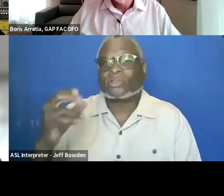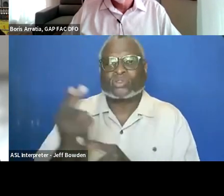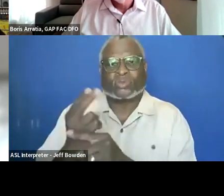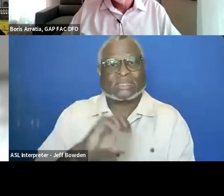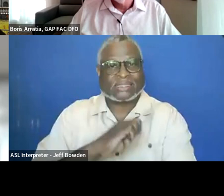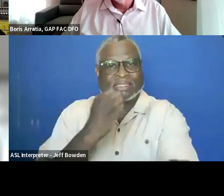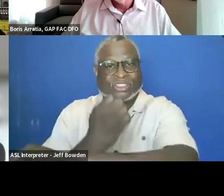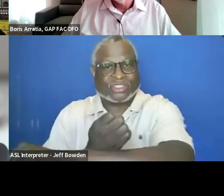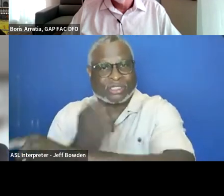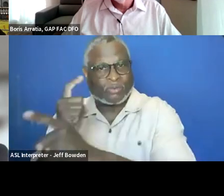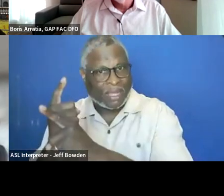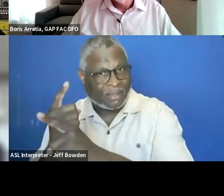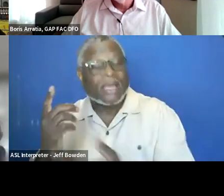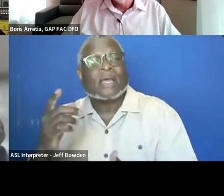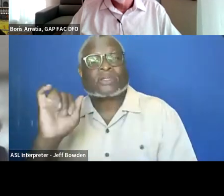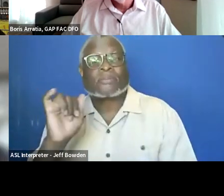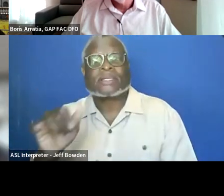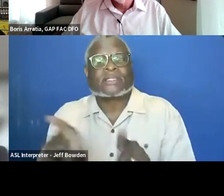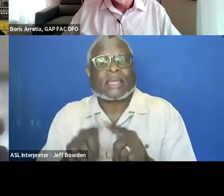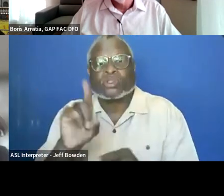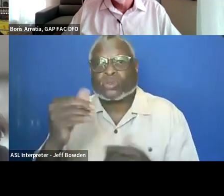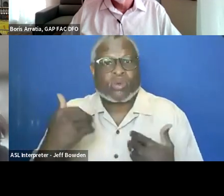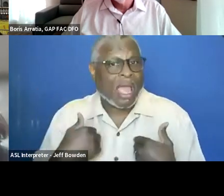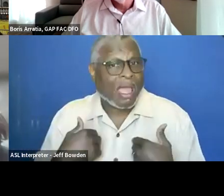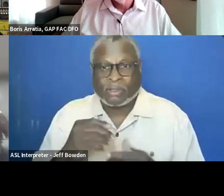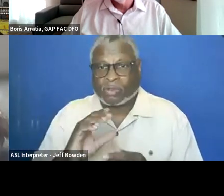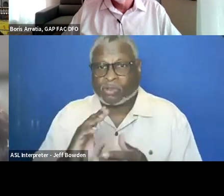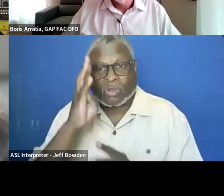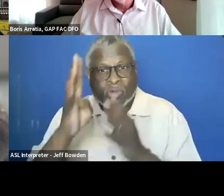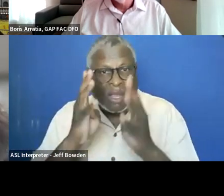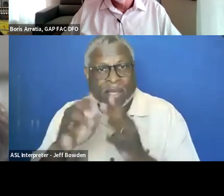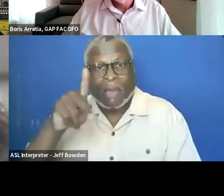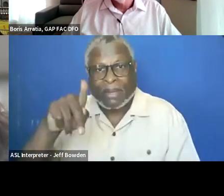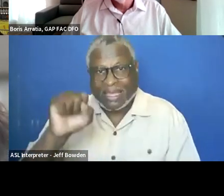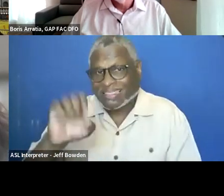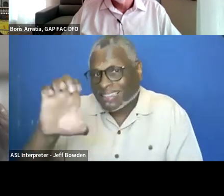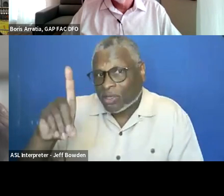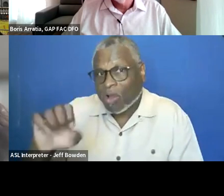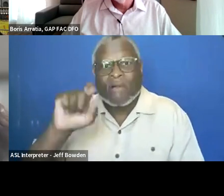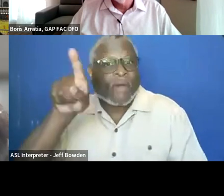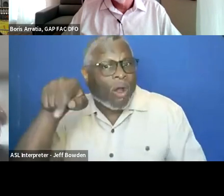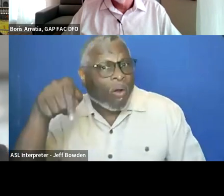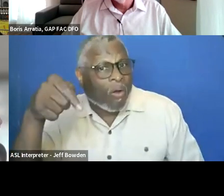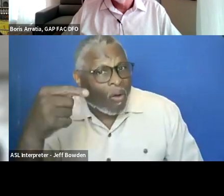But it is like do you create a PSC code for artificial intelligence when really it is